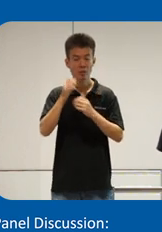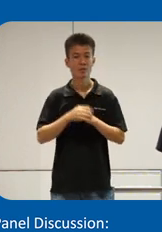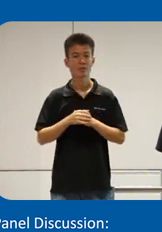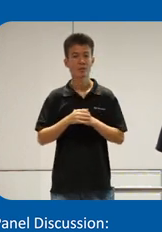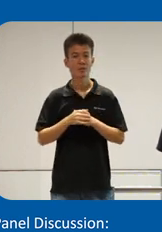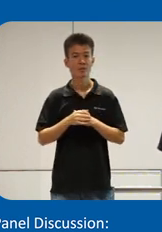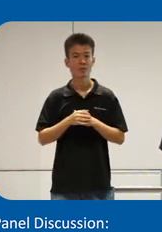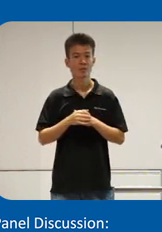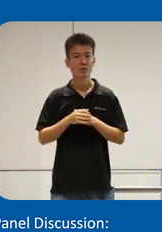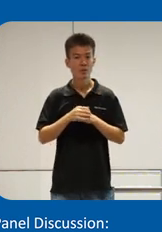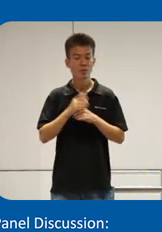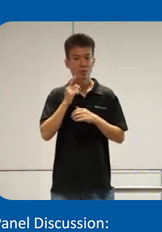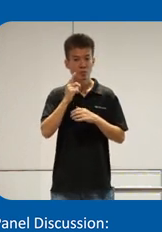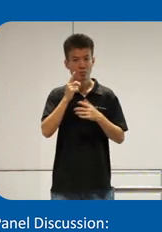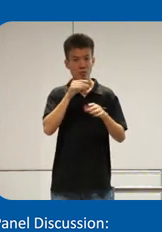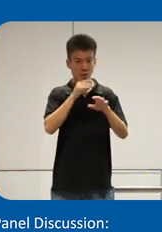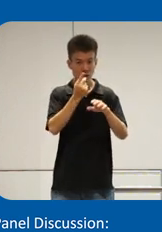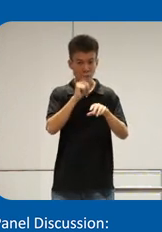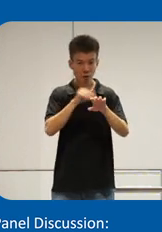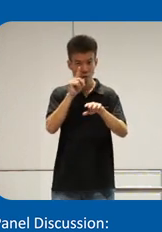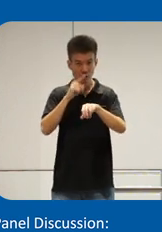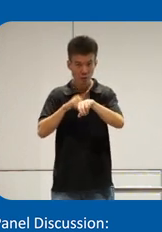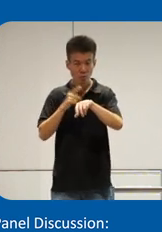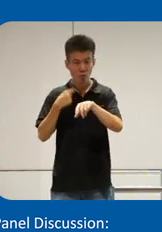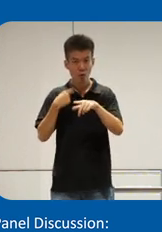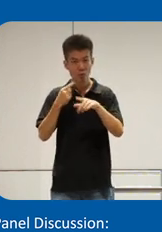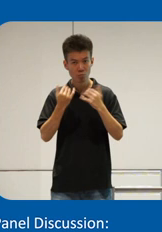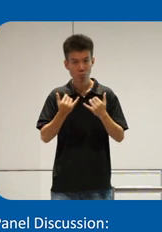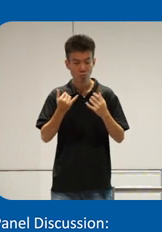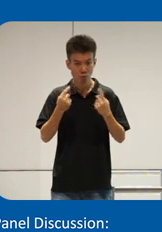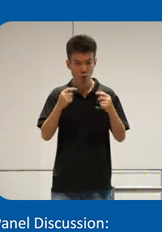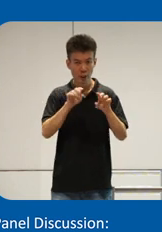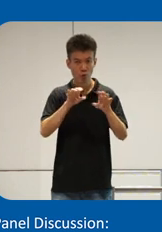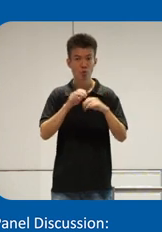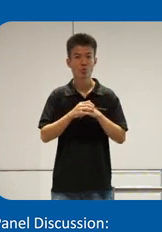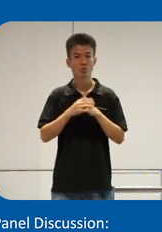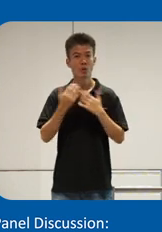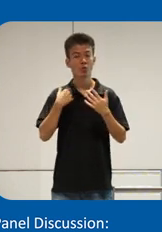if you know one message at one time so what we are trying to do is how we deliver the message